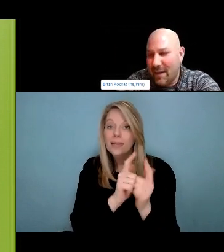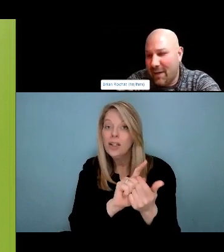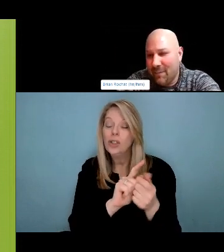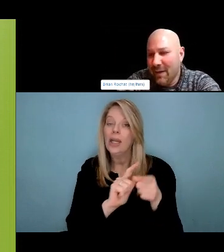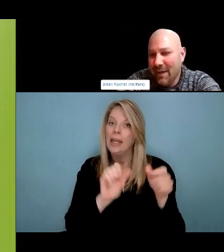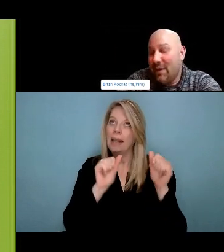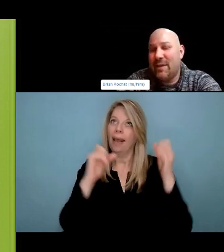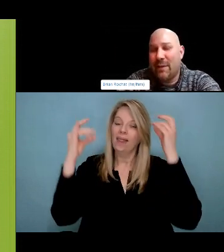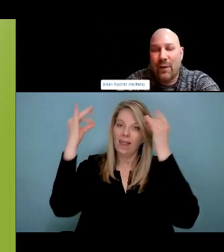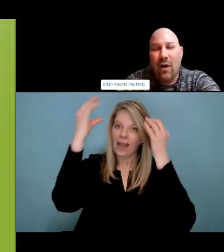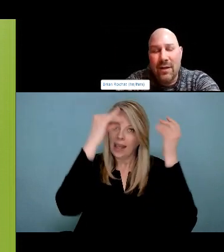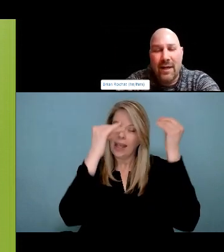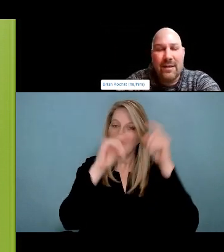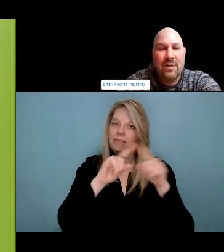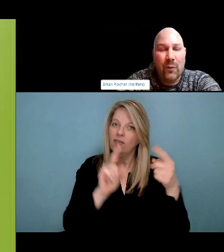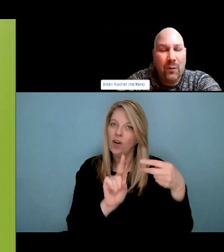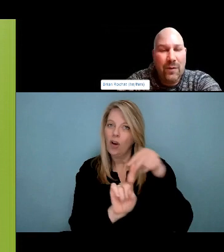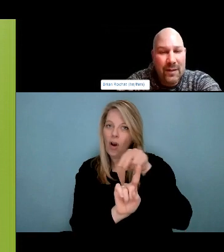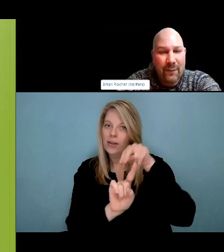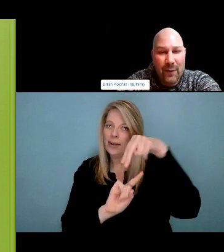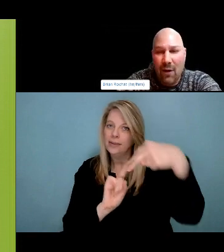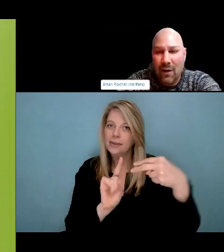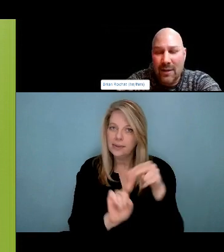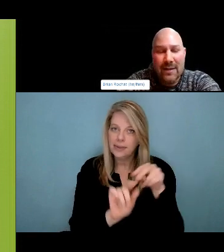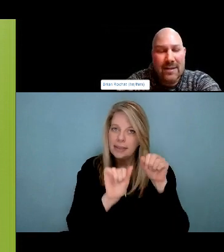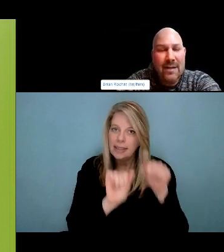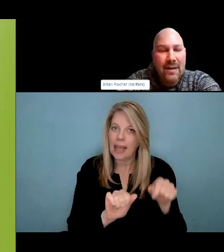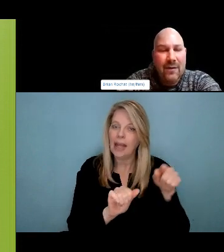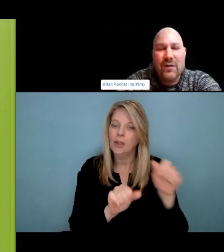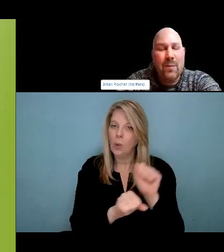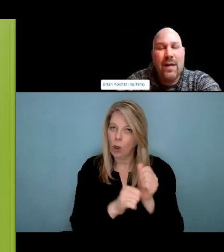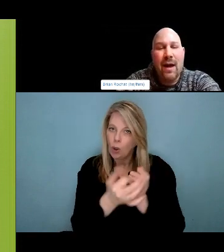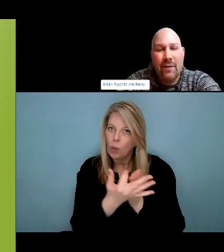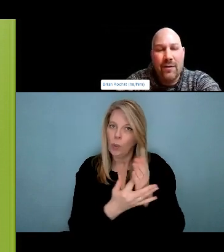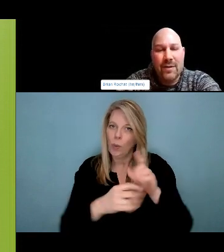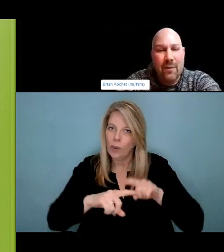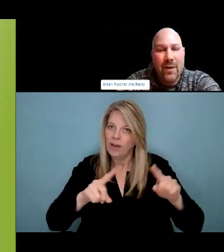think that a harm reduction award would be super helpful at the hospital because then